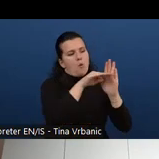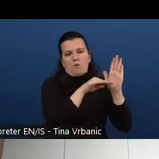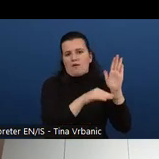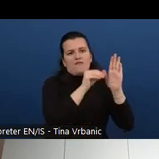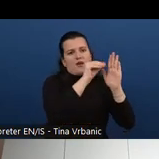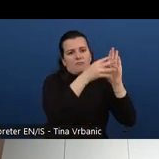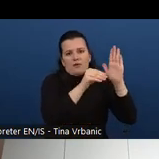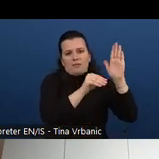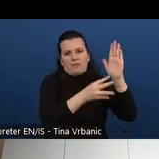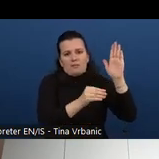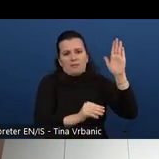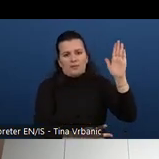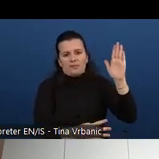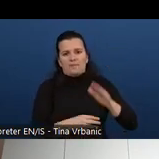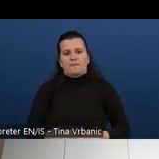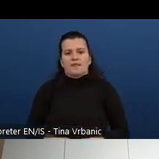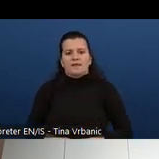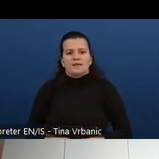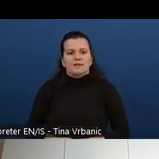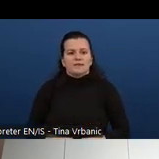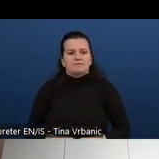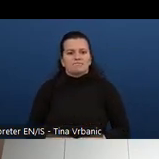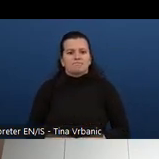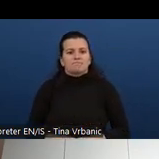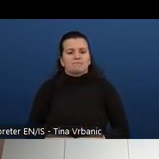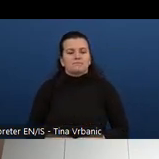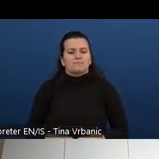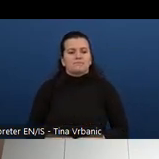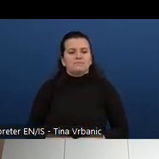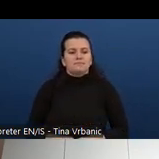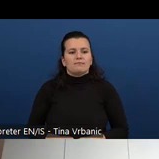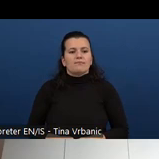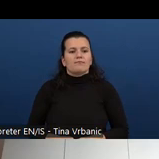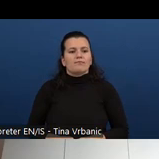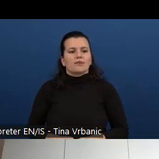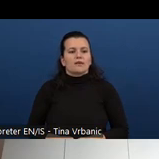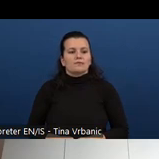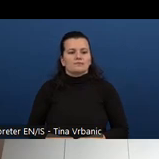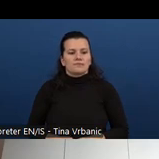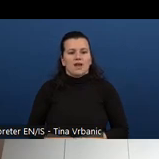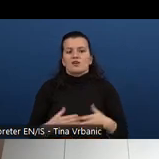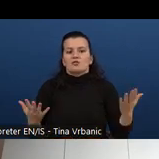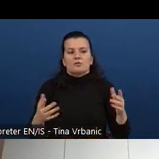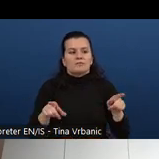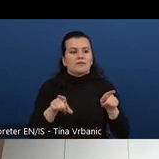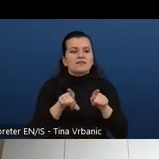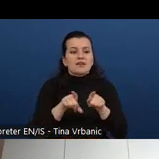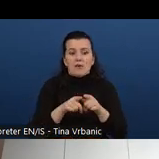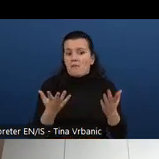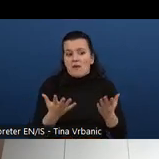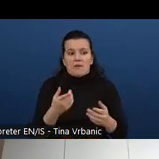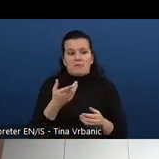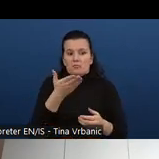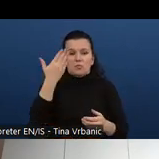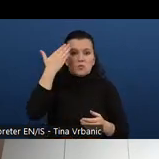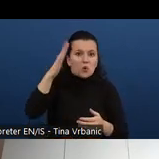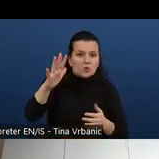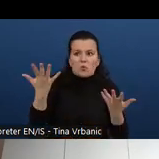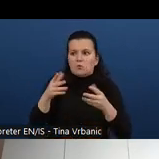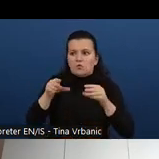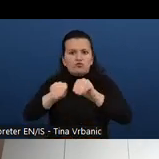And then to give the guidance, those who are not familiar with training, we have the teaching